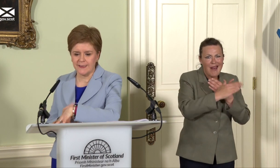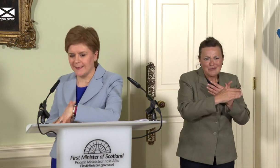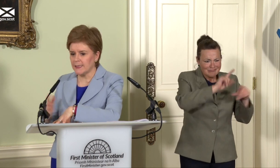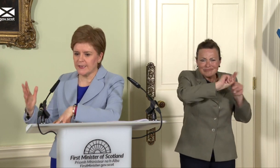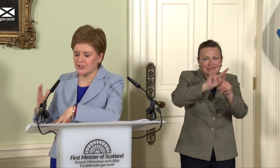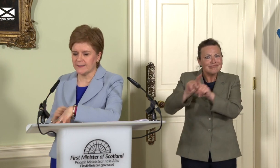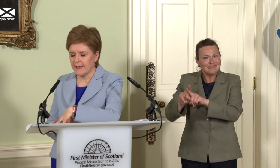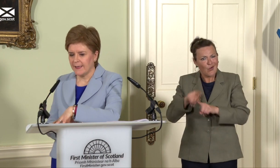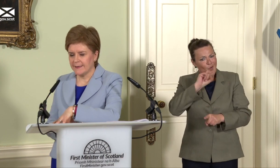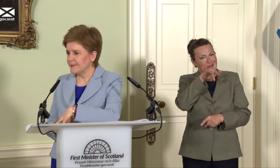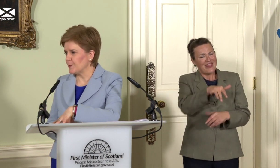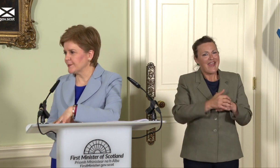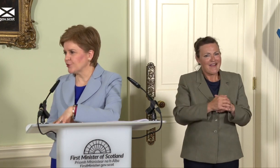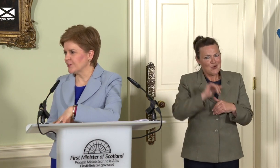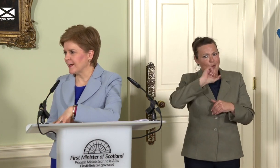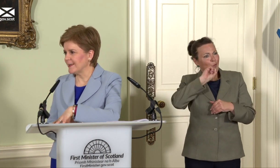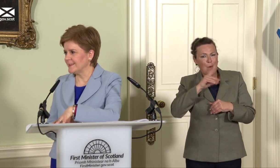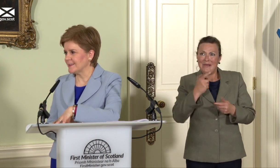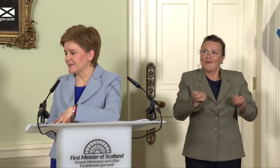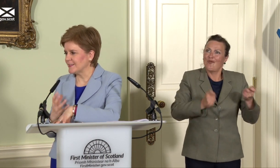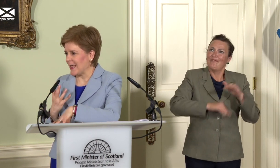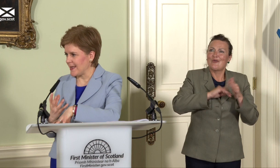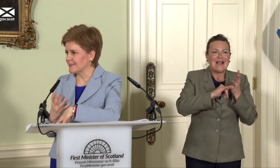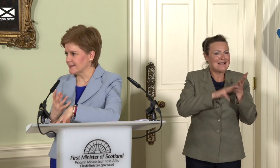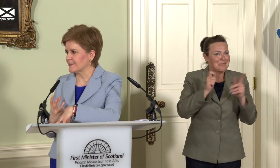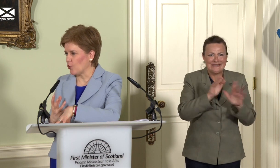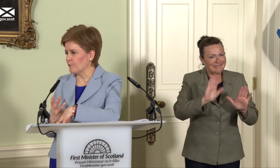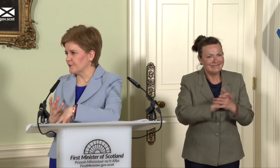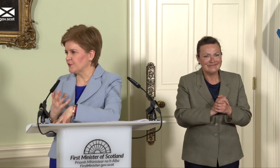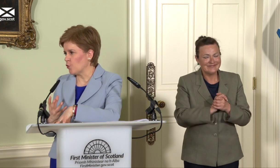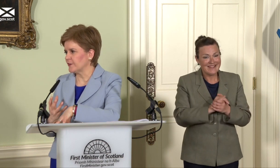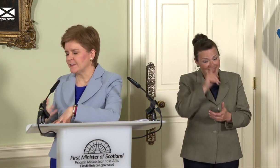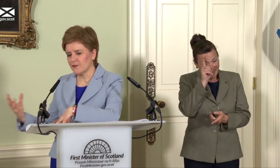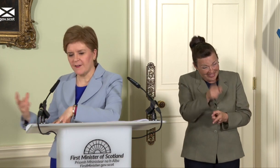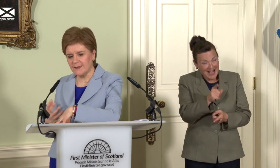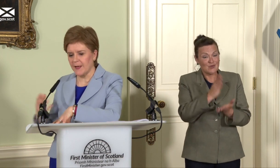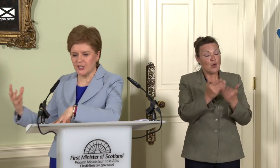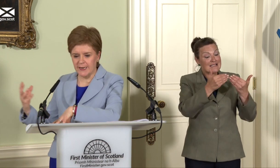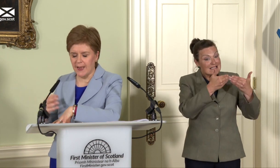in elections in an independent country. That is the essence of democracy. The fact Patrick and I,